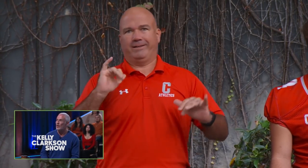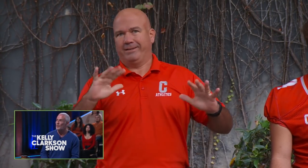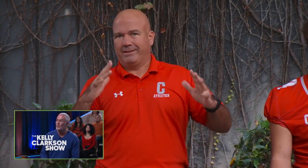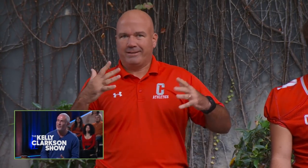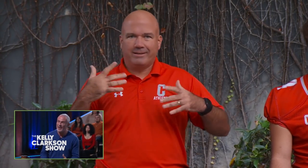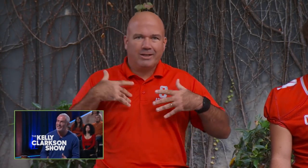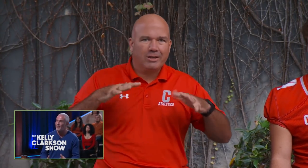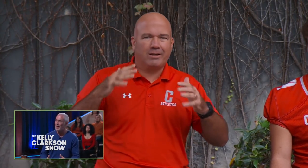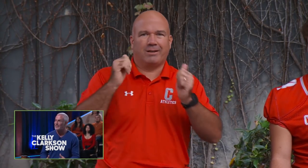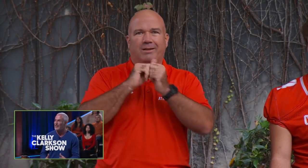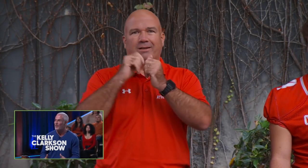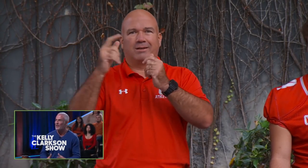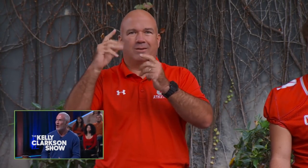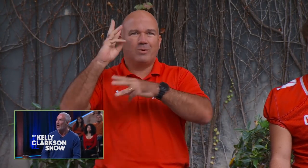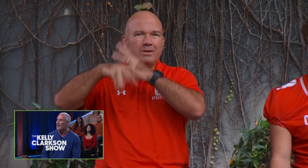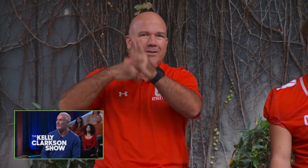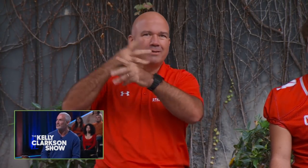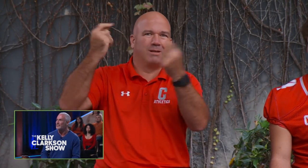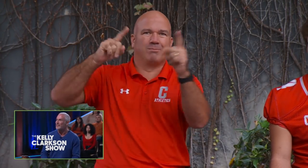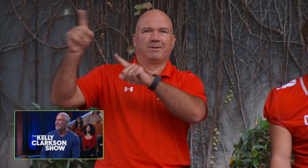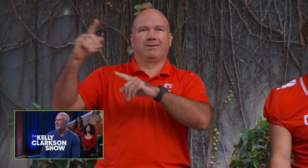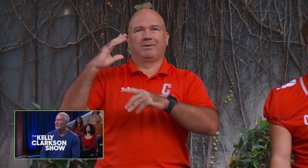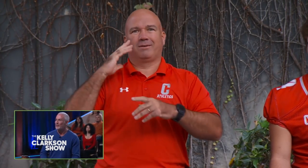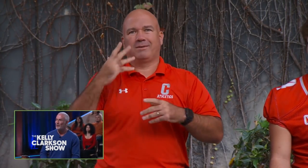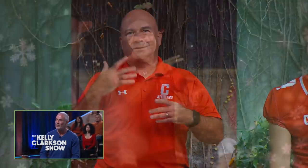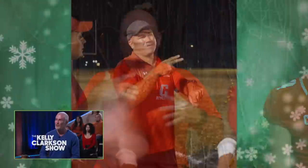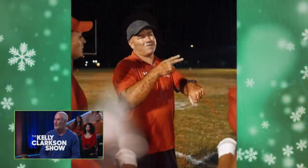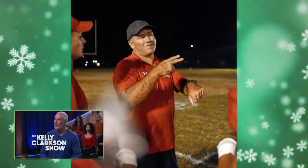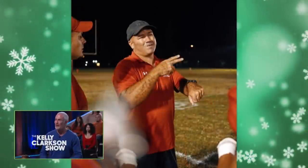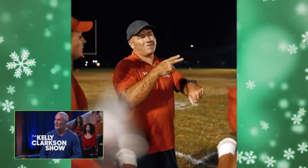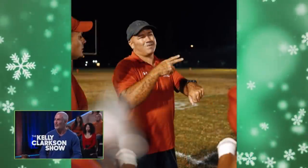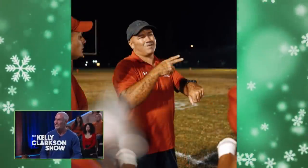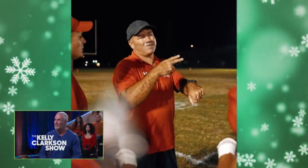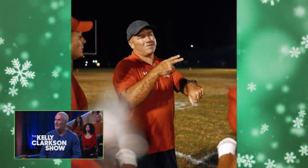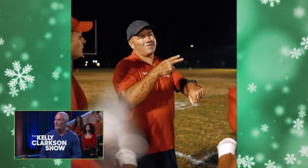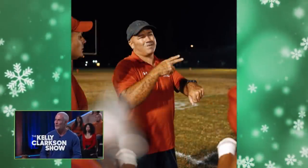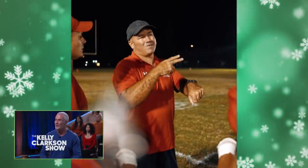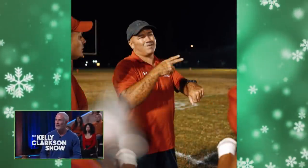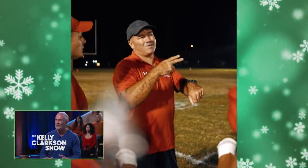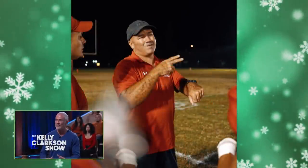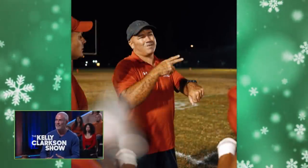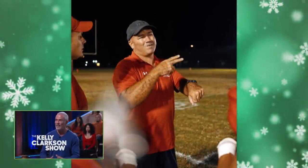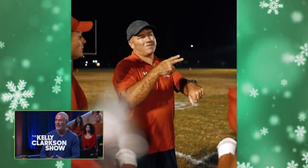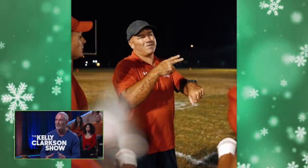When we finally got back together in August, with all that's going on, craziness in the world, I said to these guys,